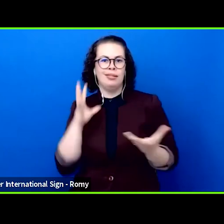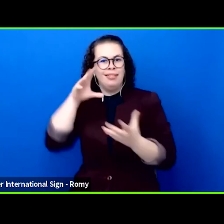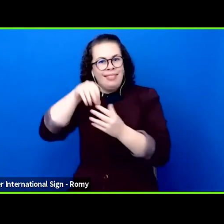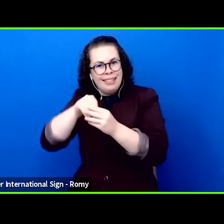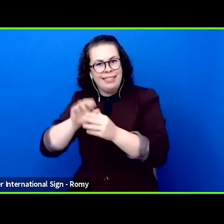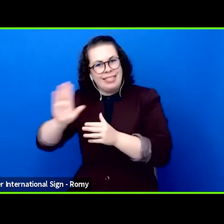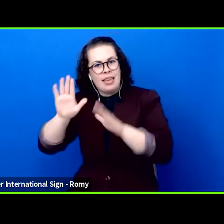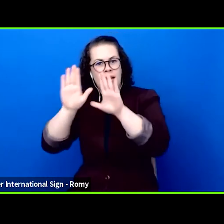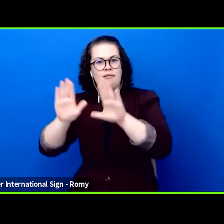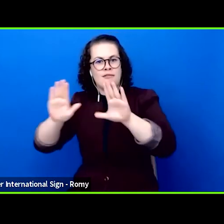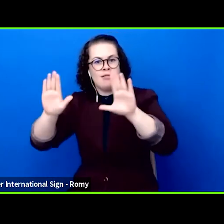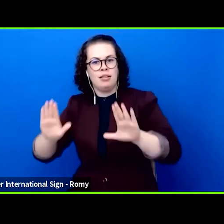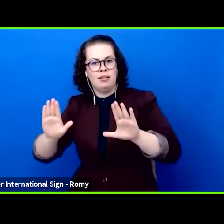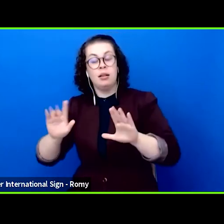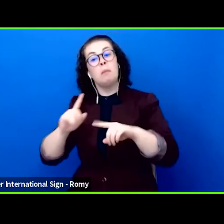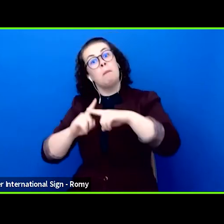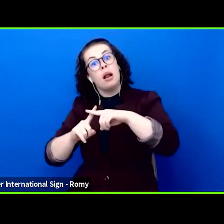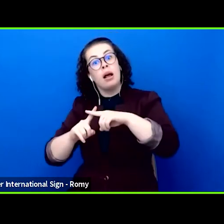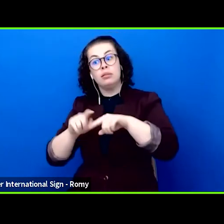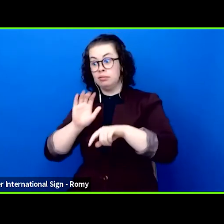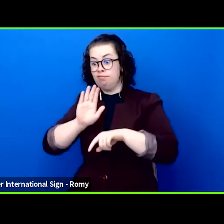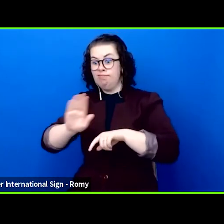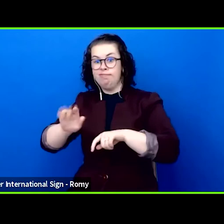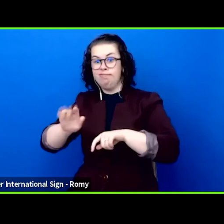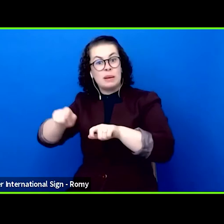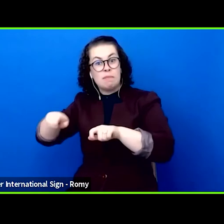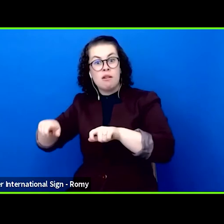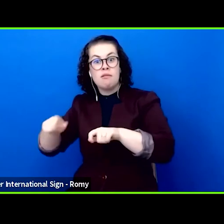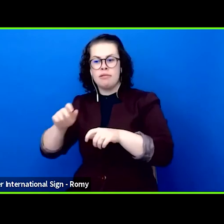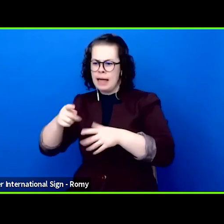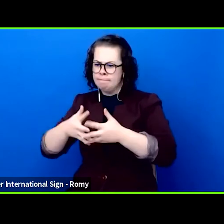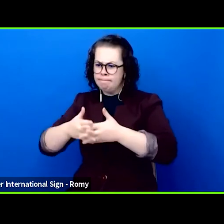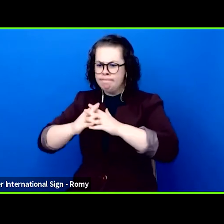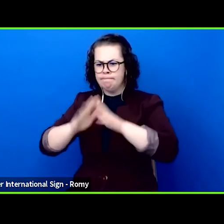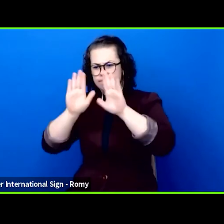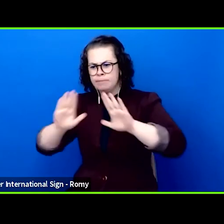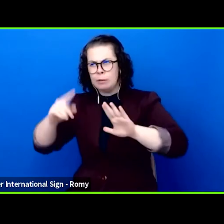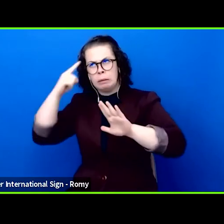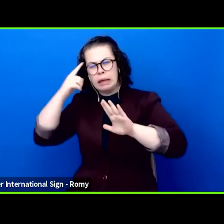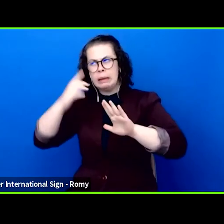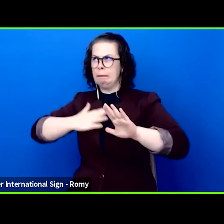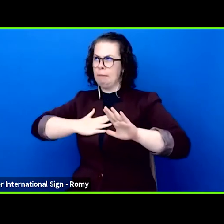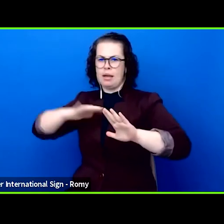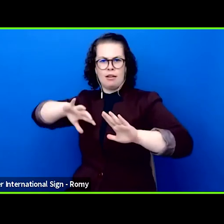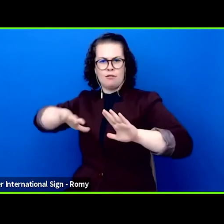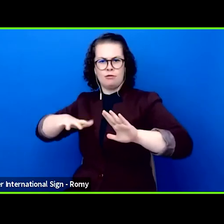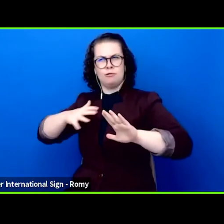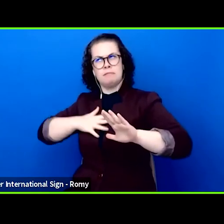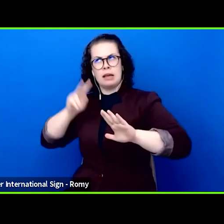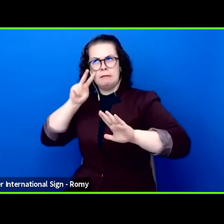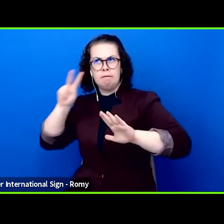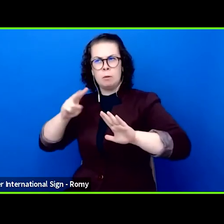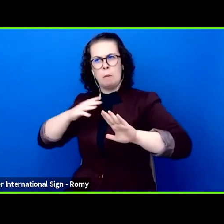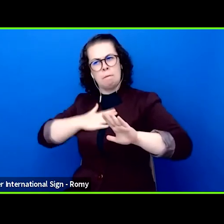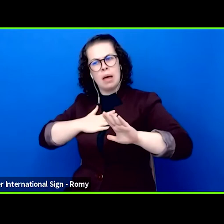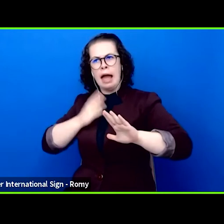countries have to face in some time to fight. What other questions and visions do they share?